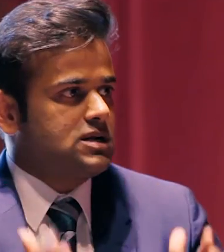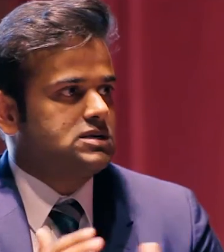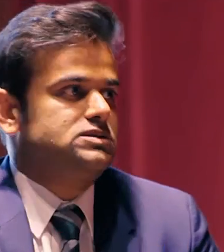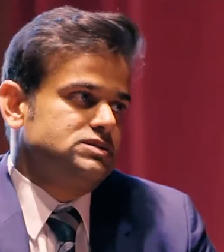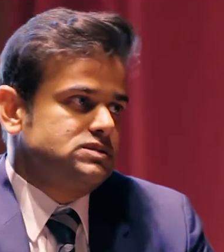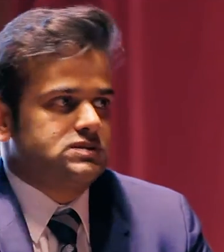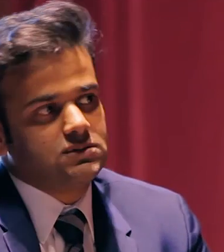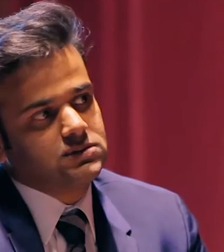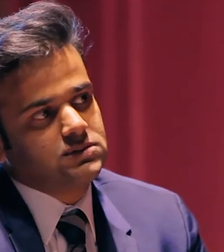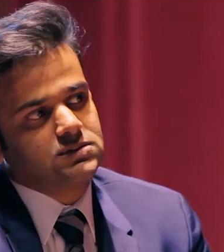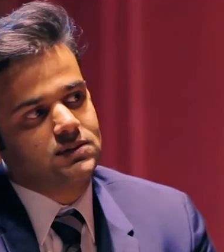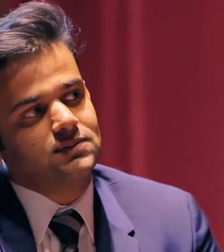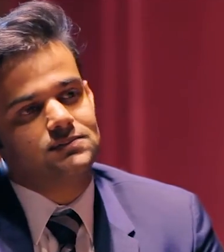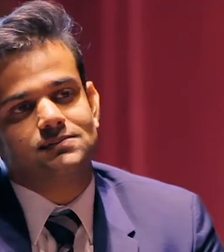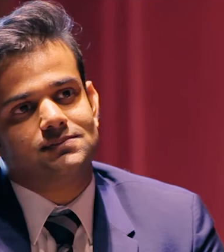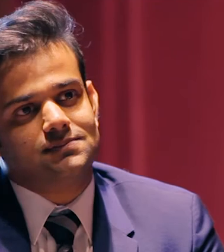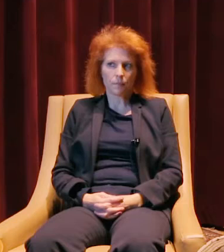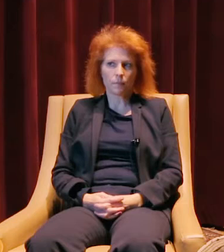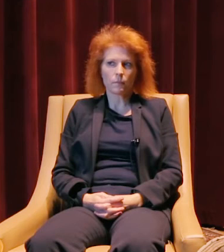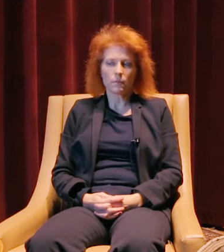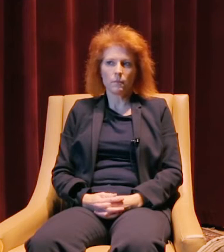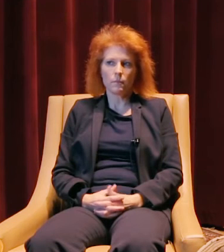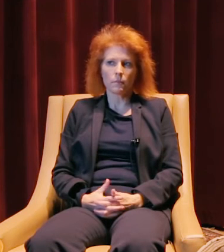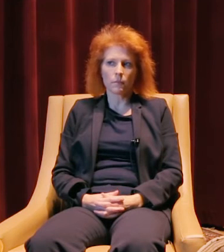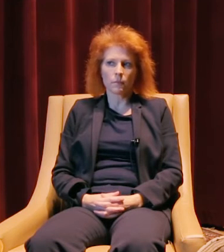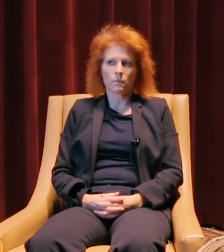What makes you different from some of your other competitors?